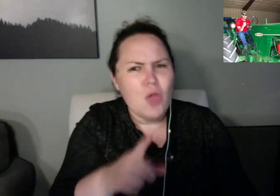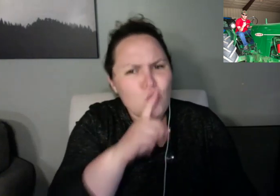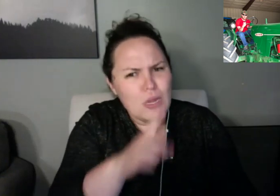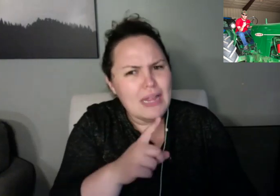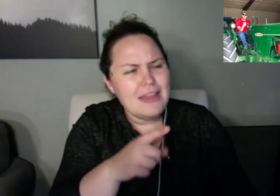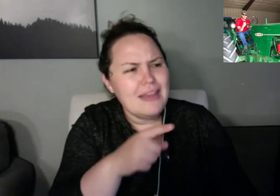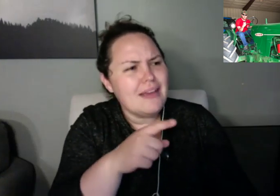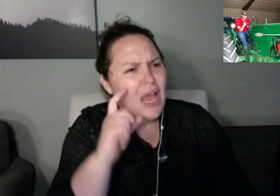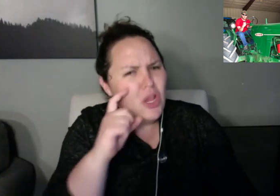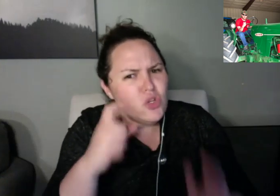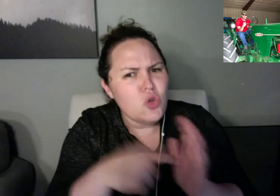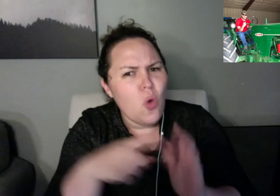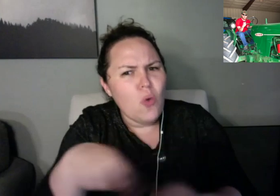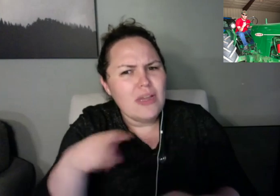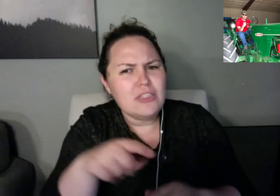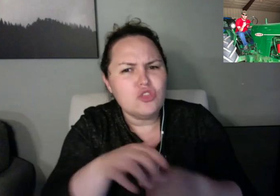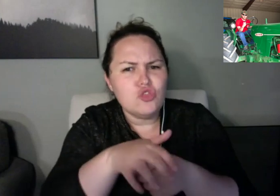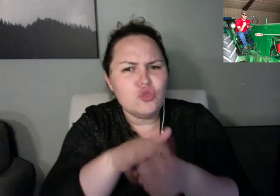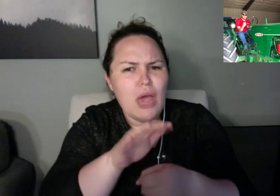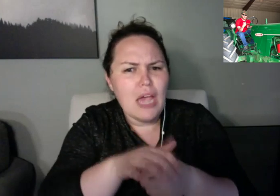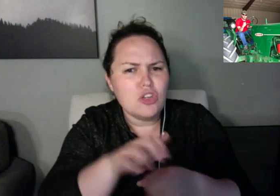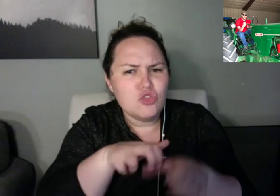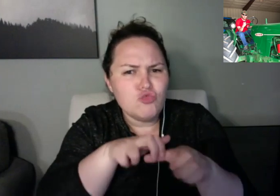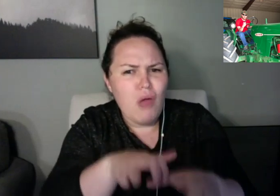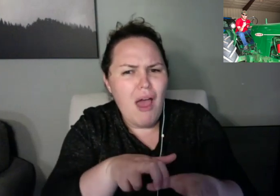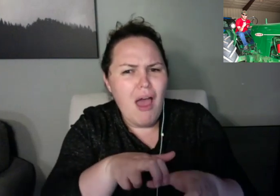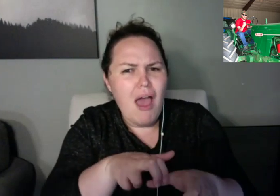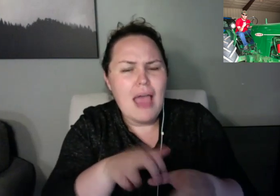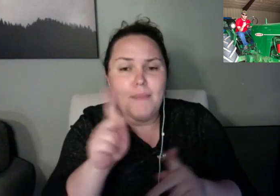else is listening. How often do you floss?